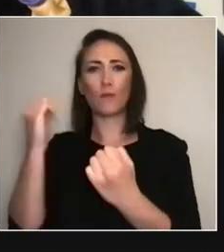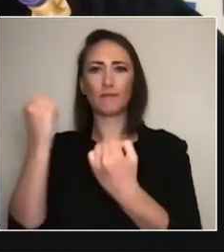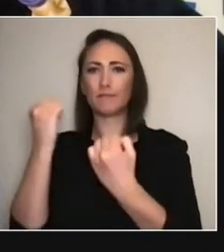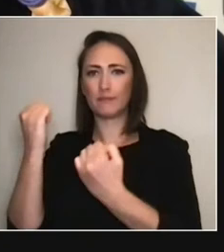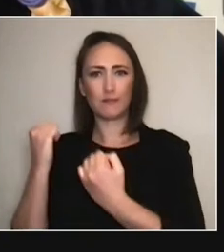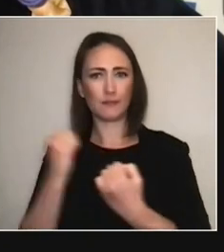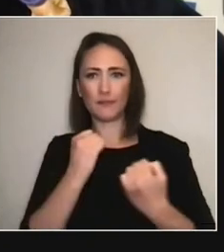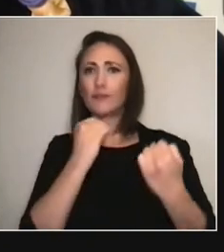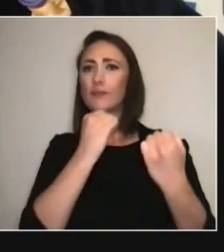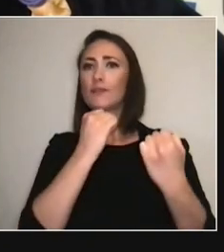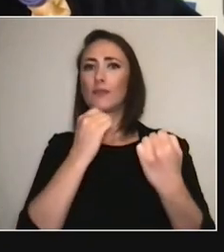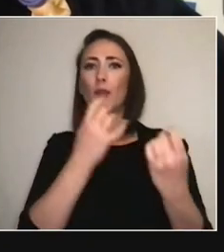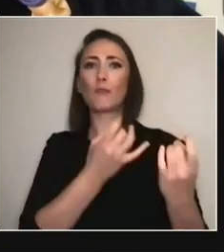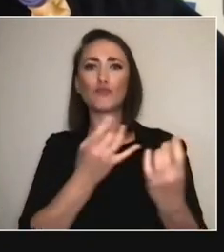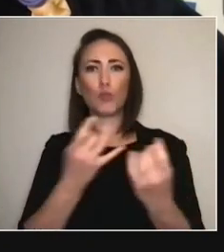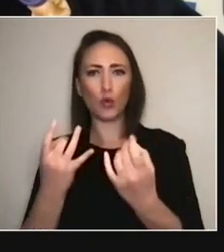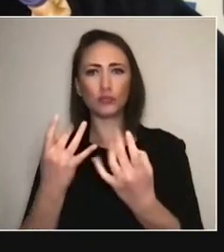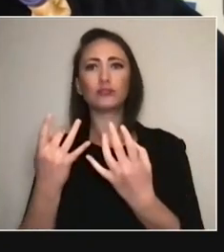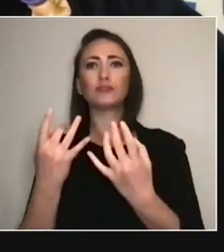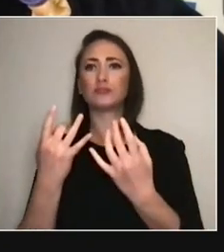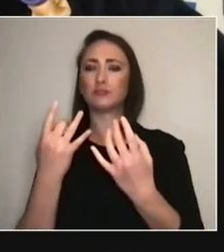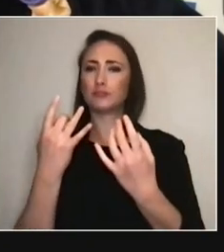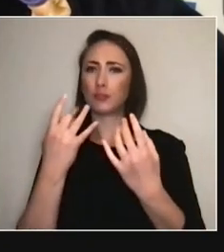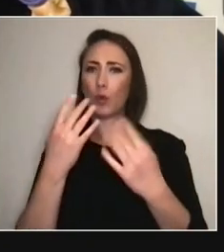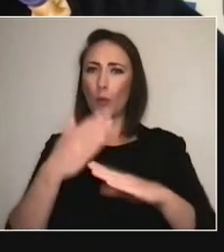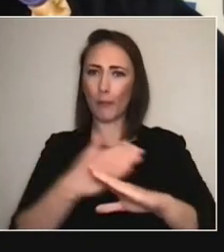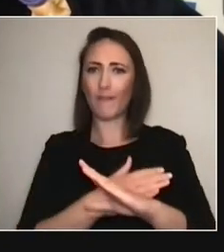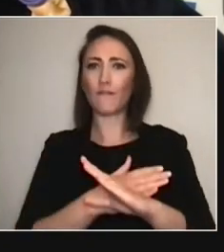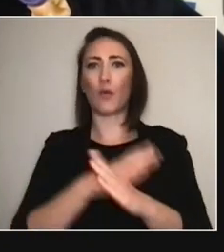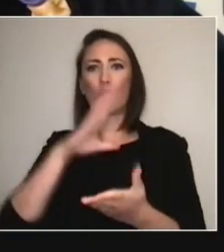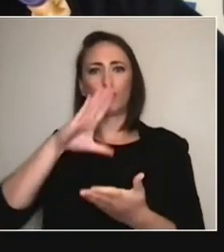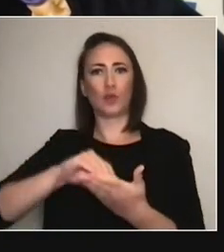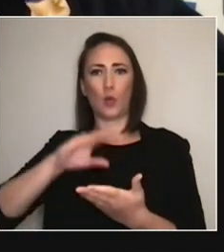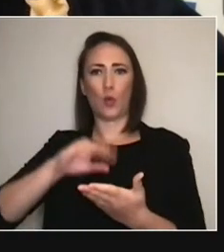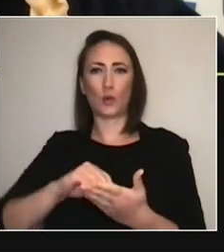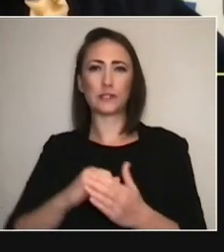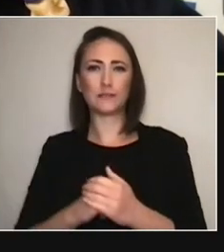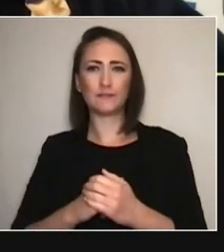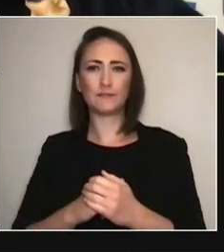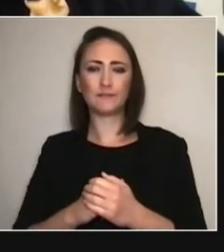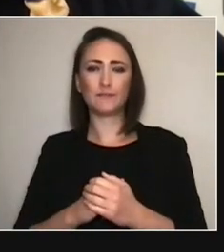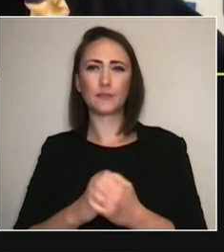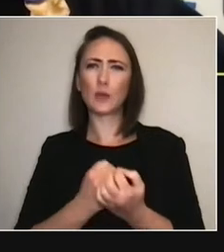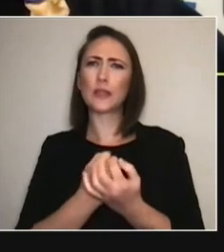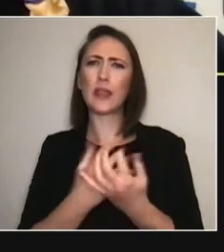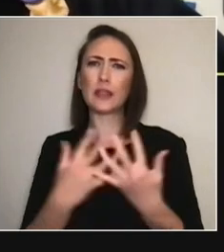elemental, in a sense. But there's lots of technology that's helped us get there. Mm, yeah.